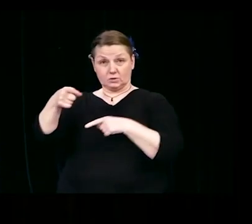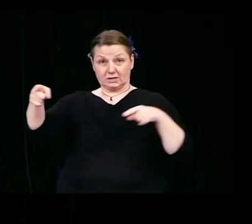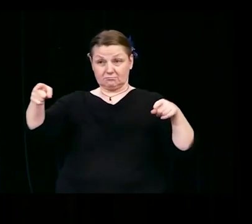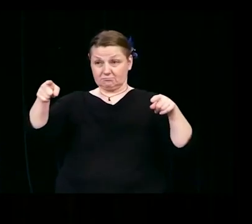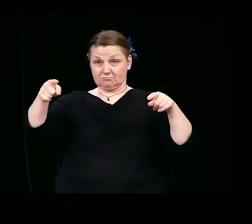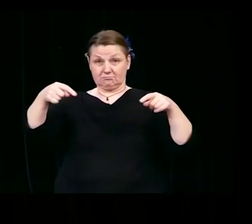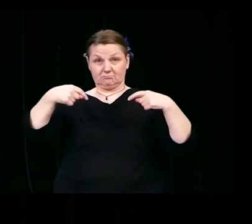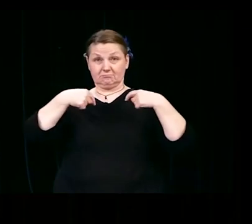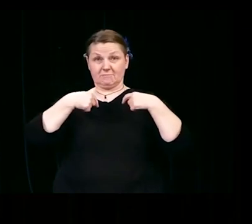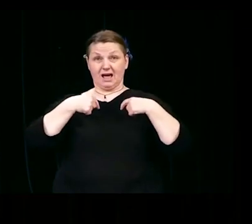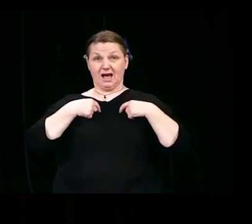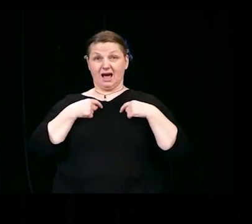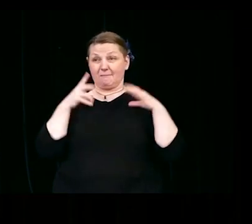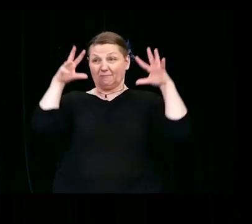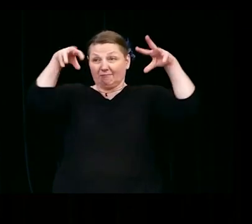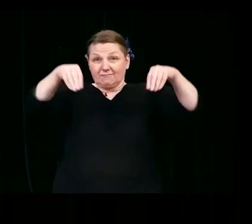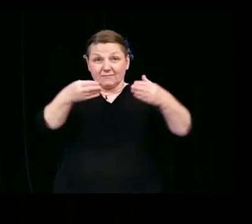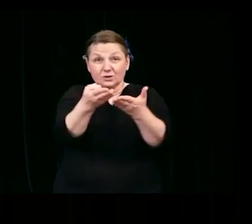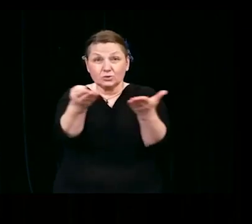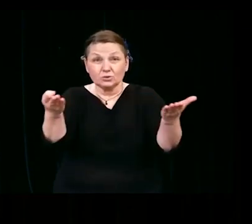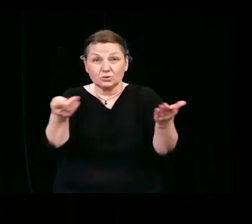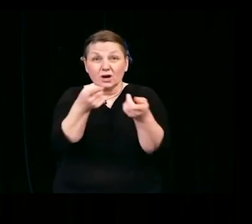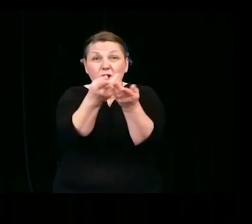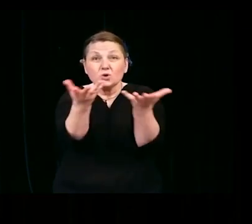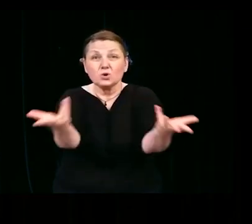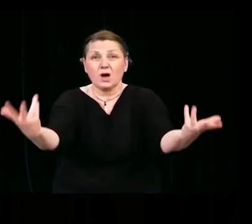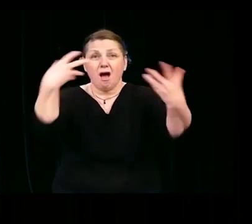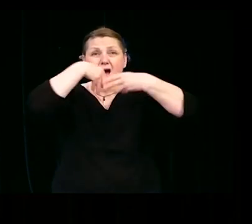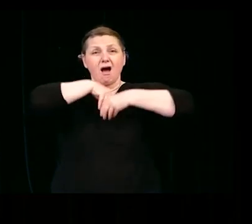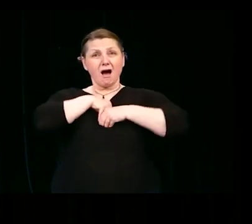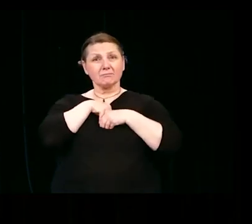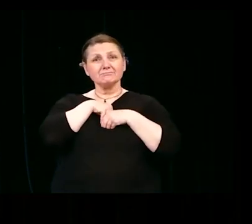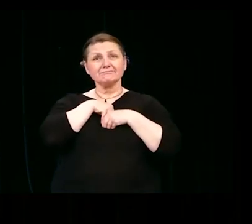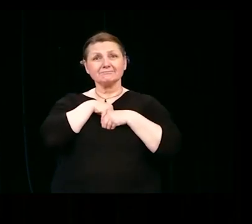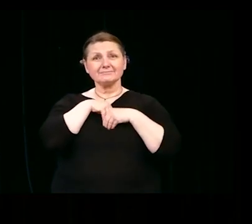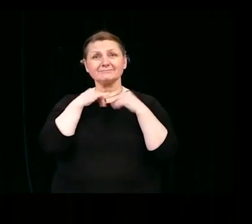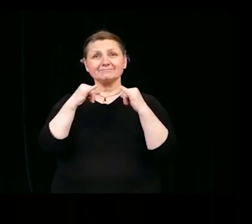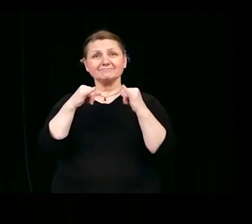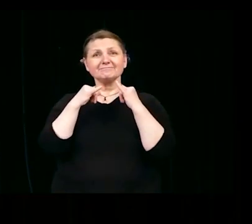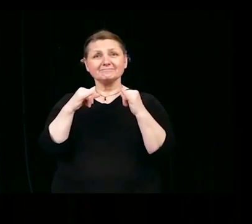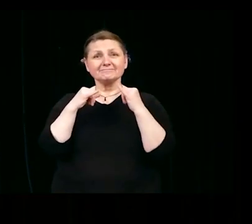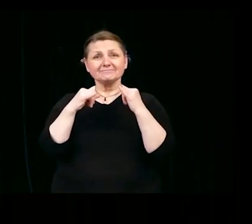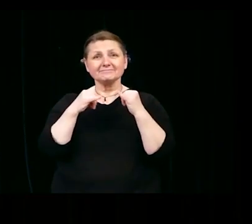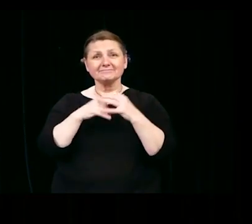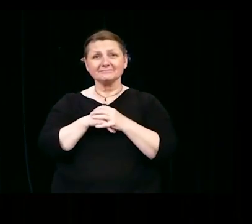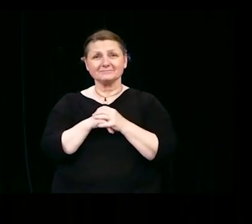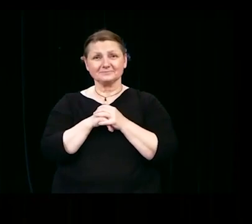and you are part of me. Yo soy parte de ti y ustedes son parte de mi.